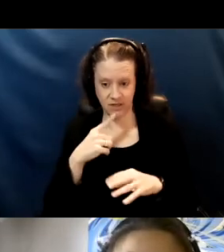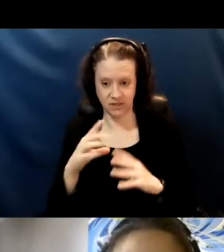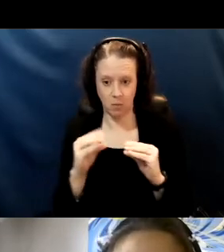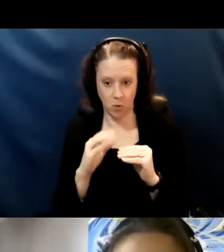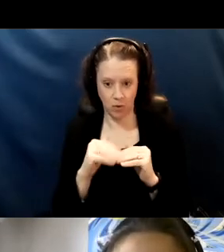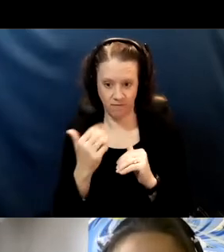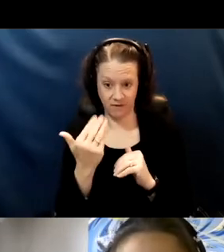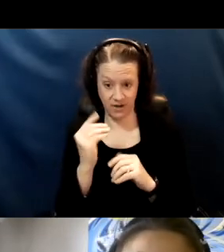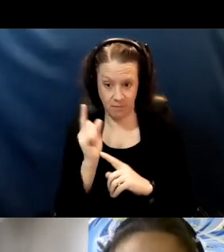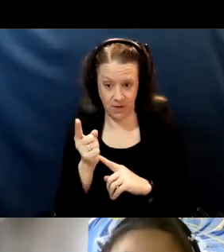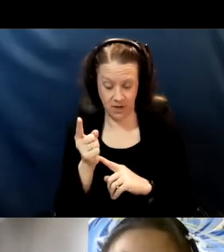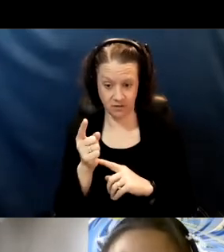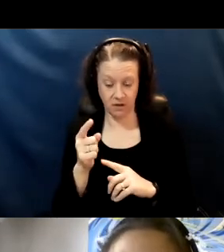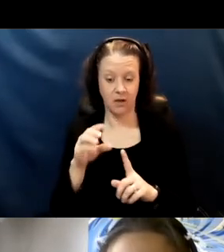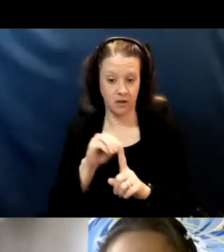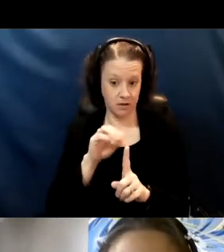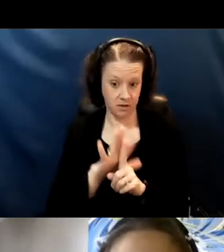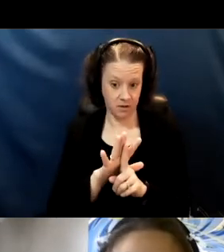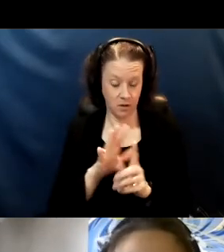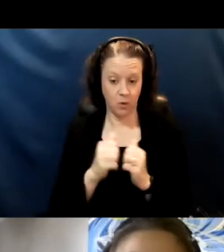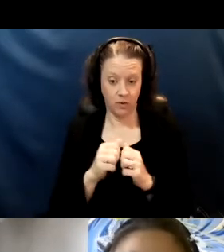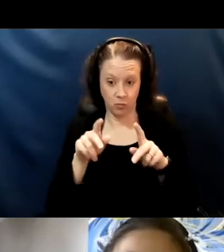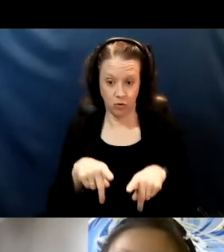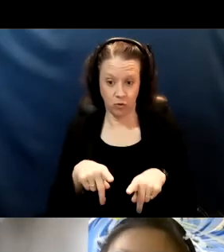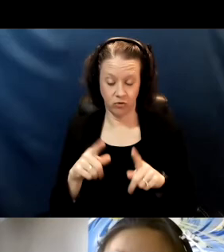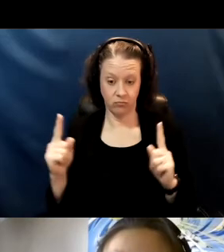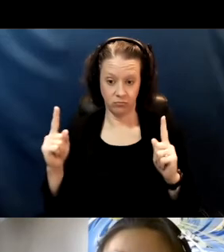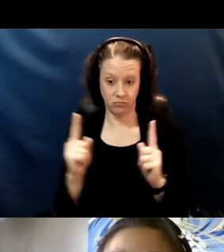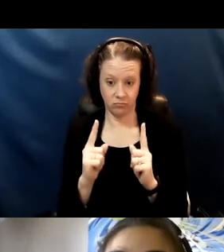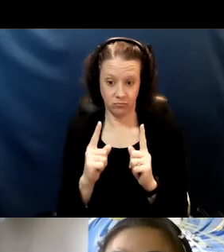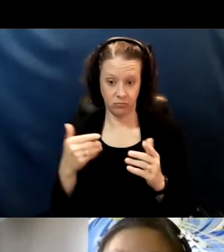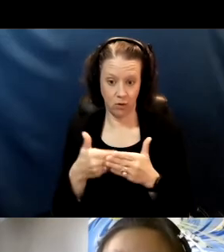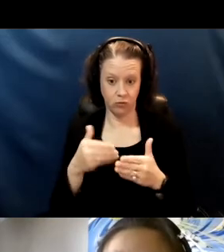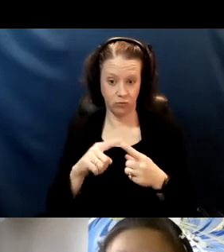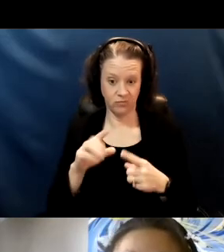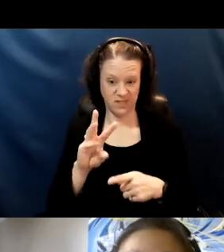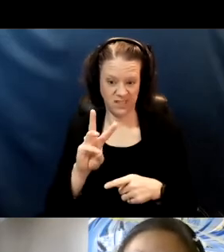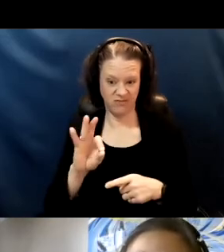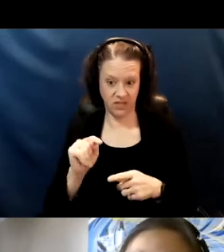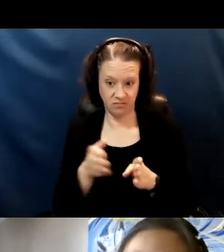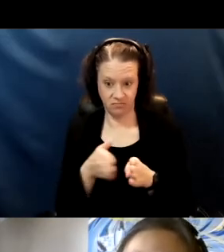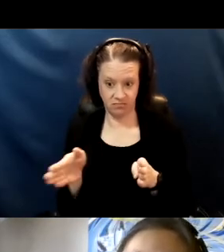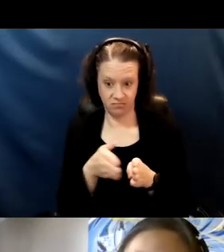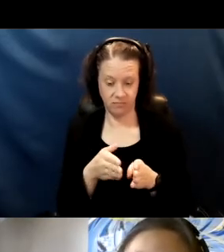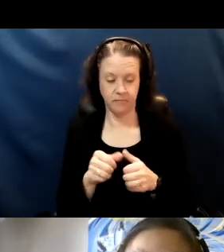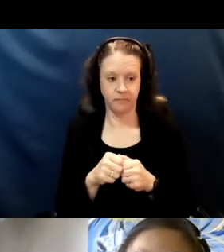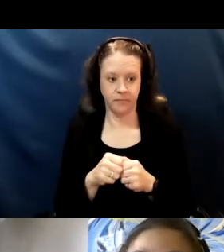within six feet of someone who's infected with COVID. To get infected, infected particles